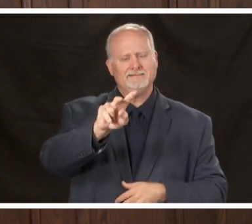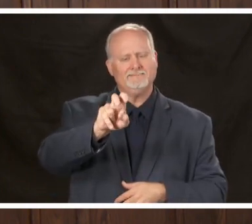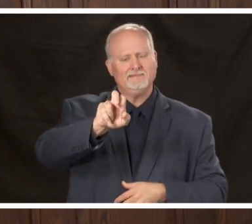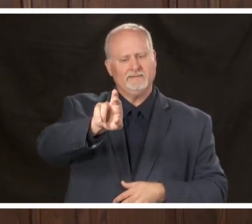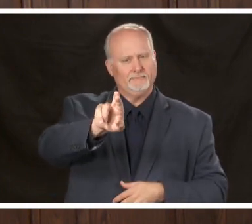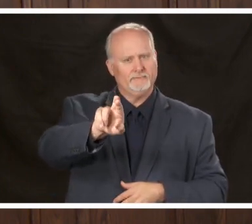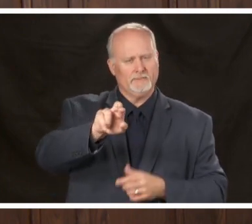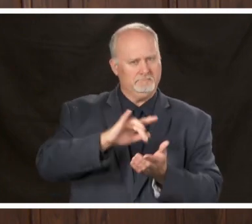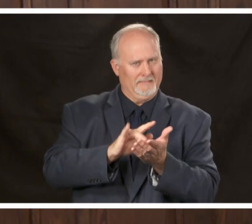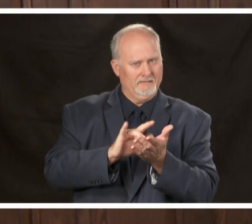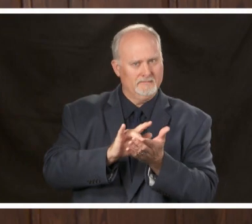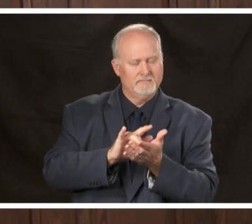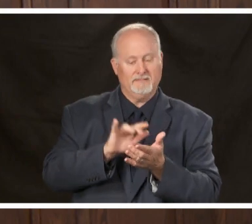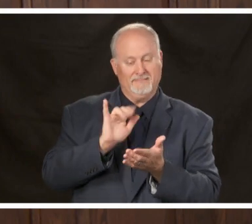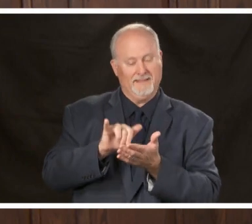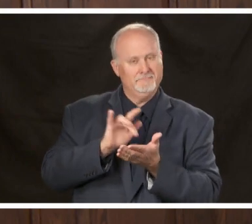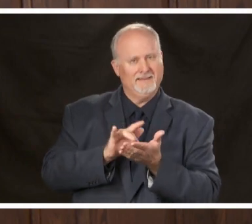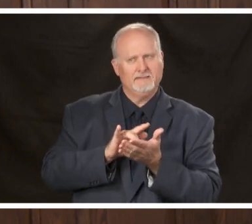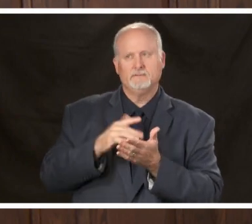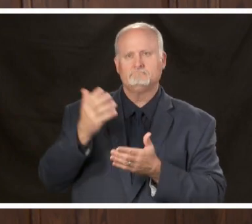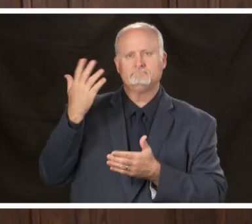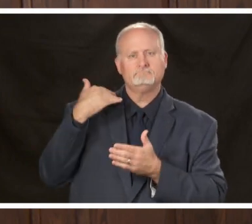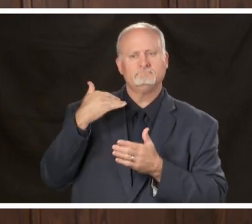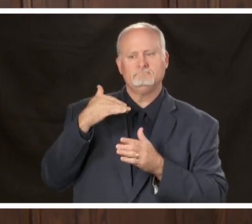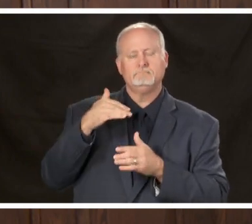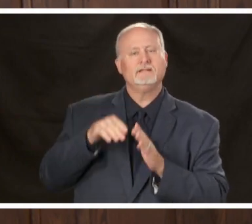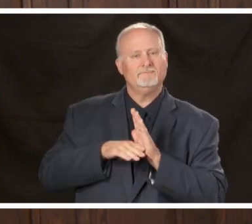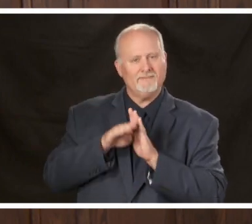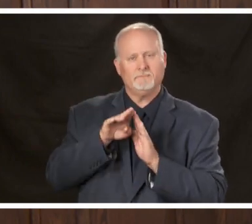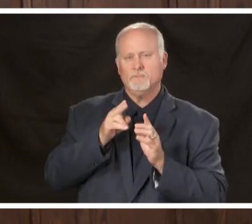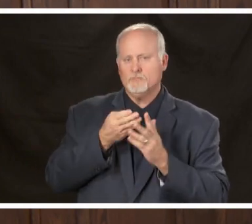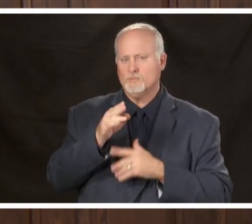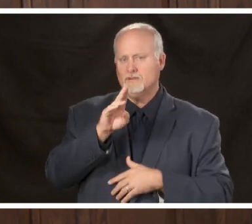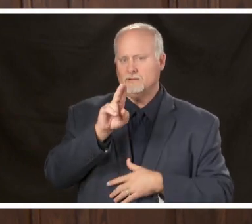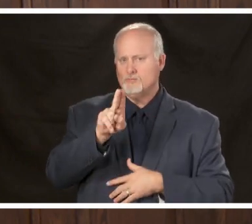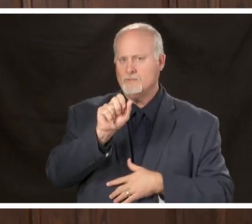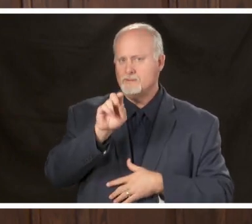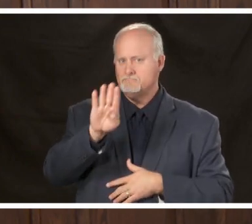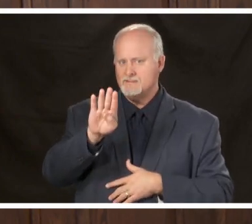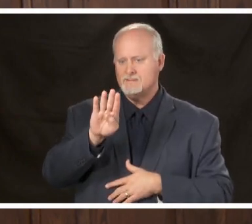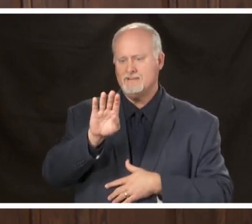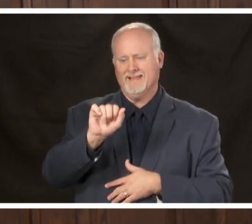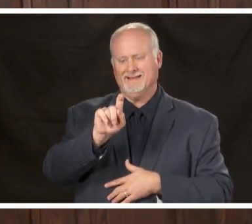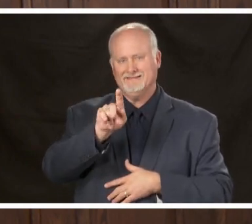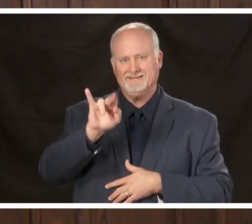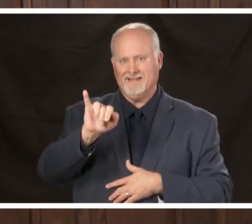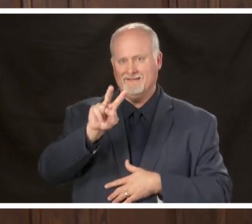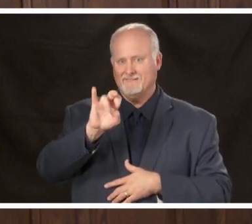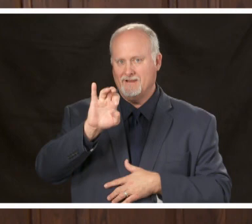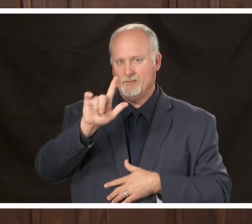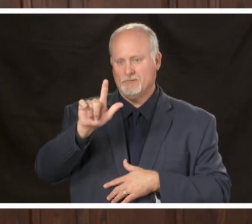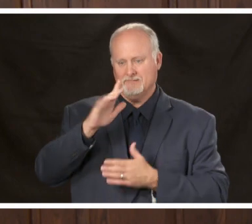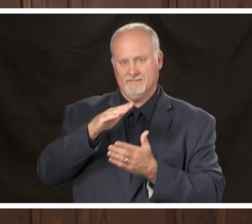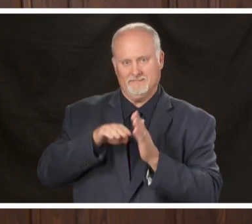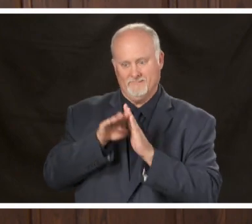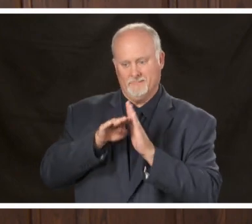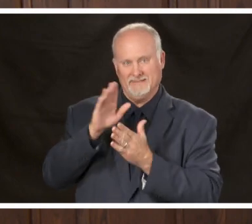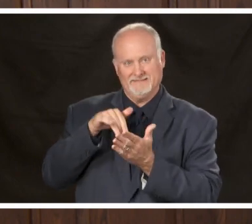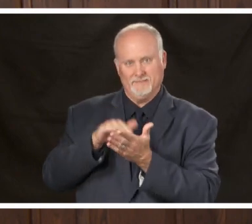severe is a medication that was developed through the UAB housed antiviral drug discovery and development center that was funded by the National